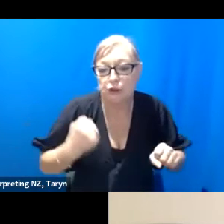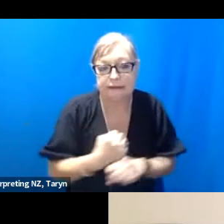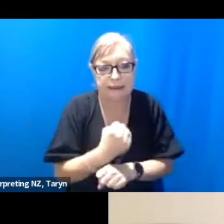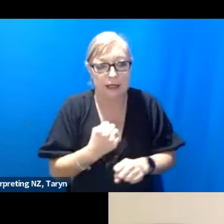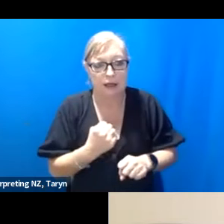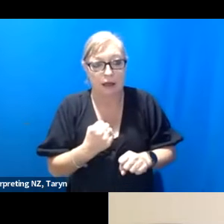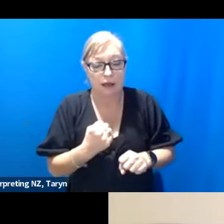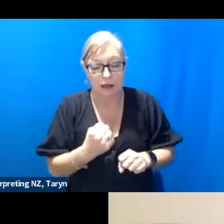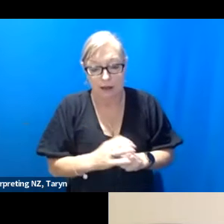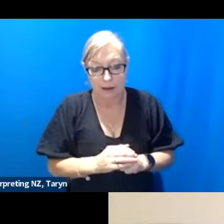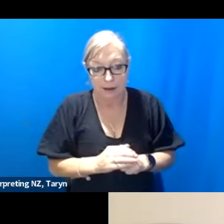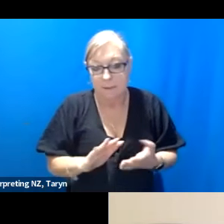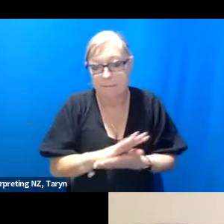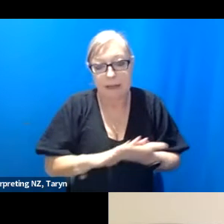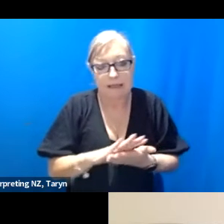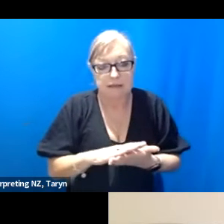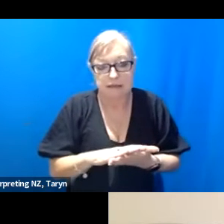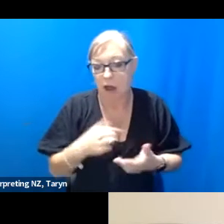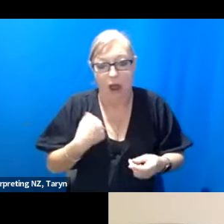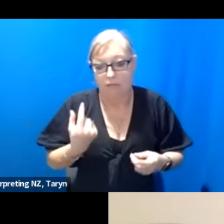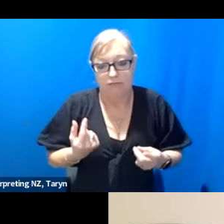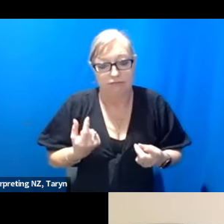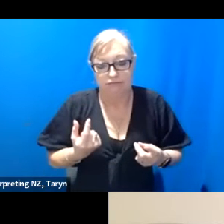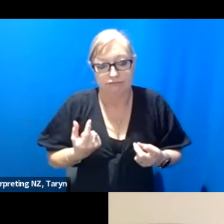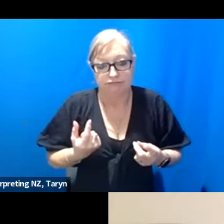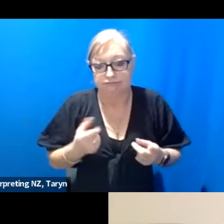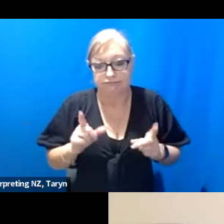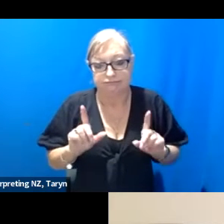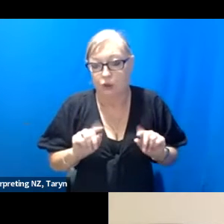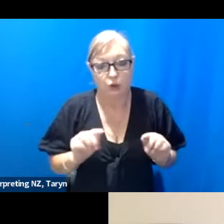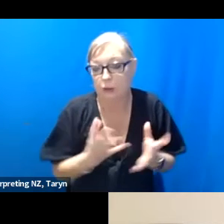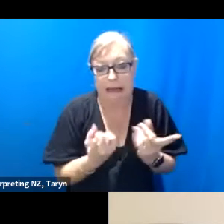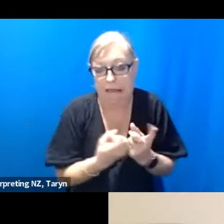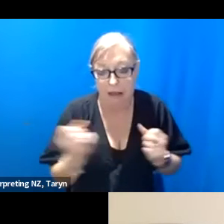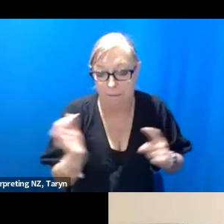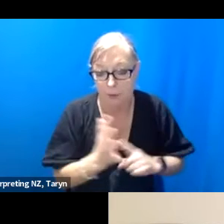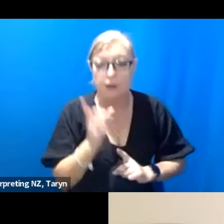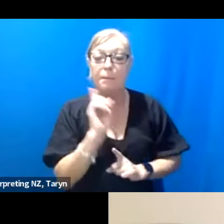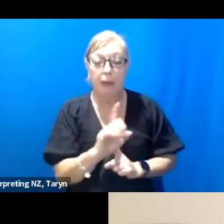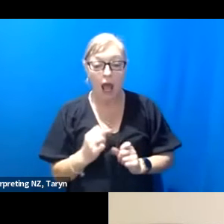to work as an artist then I'm not working - but actually realising that the time between working